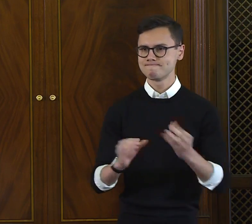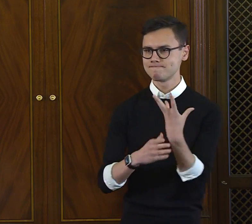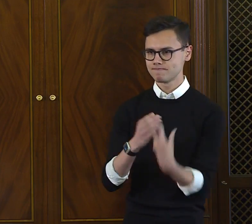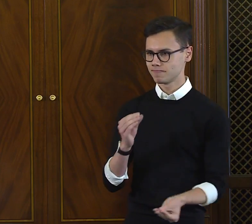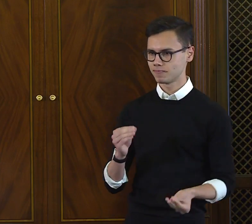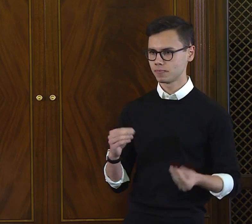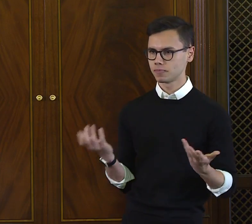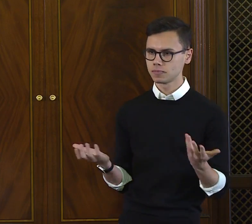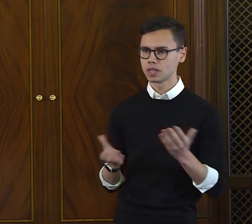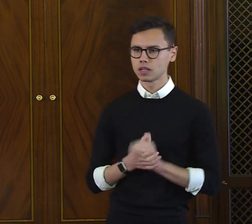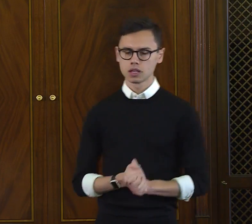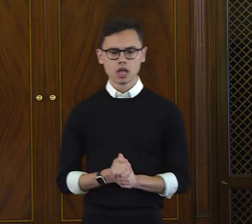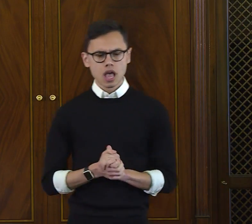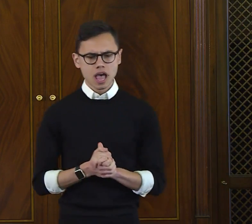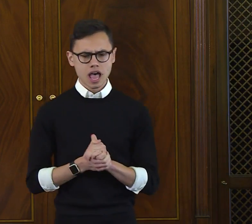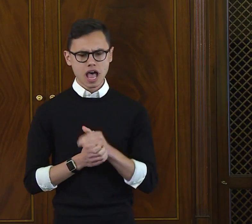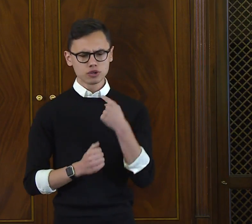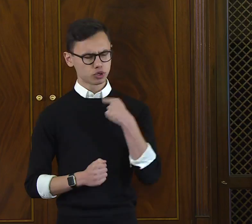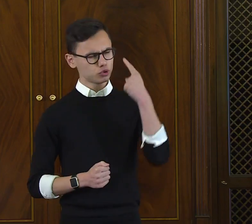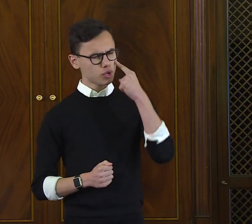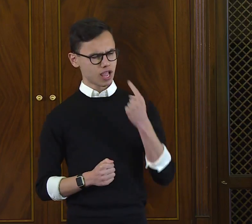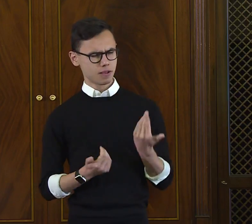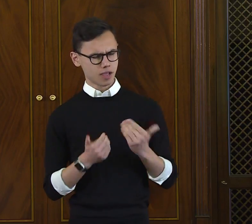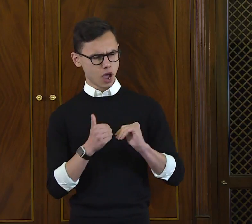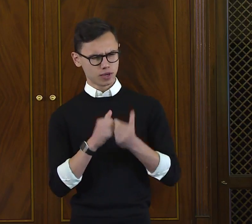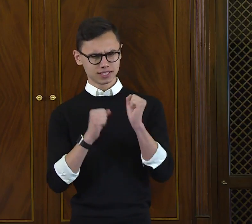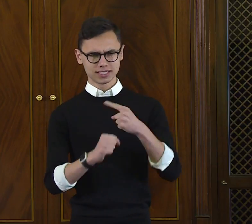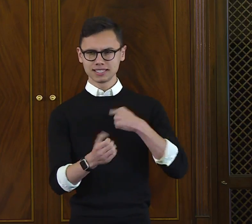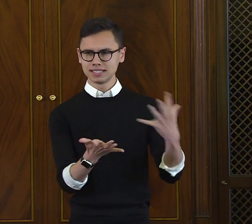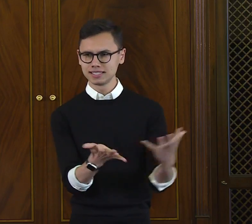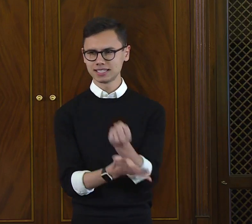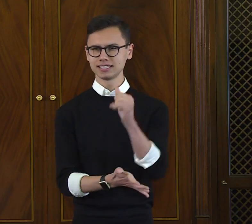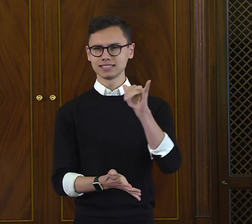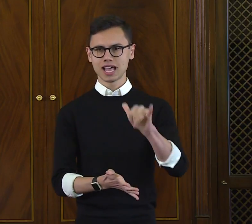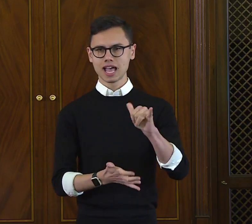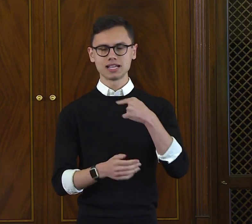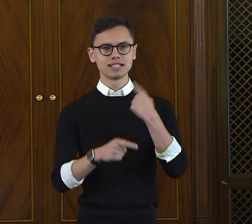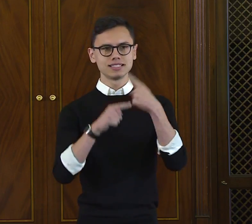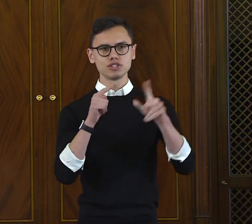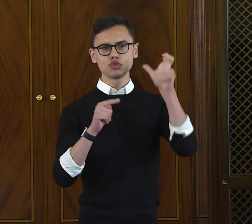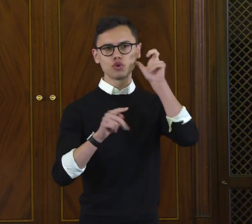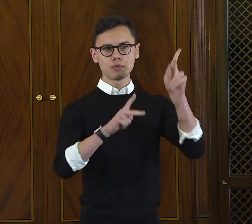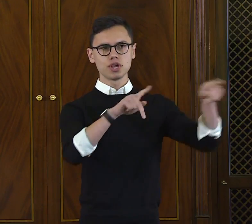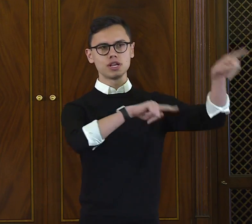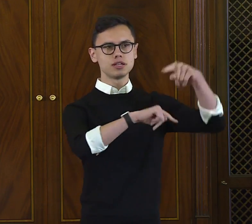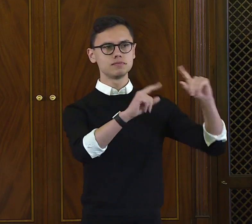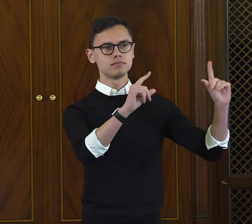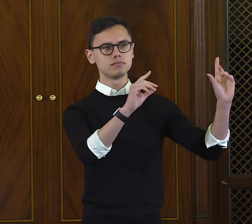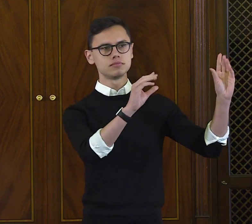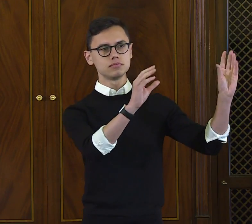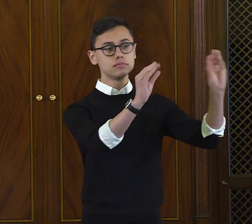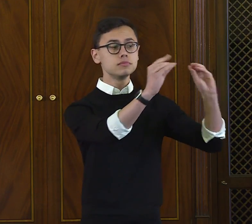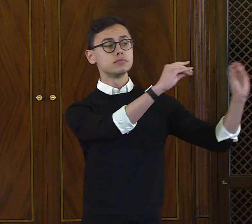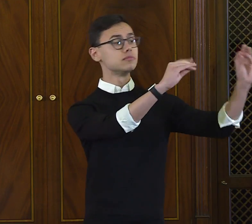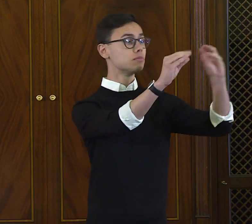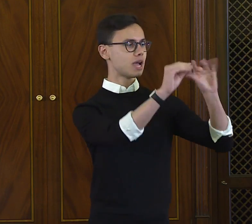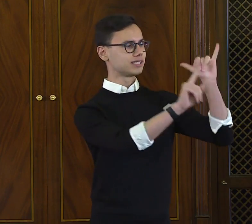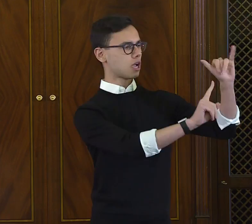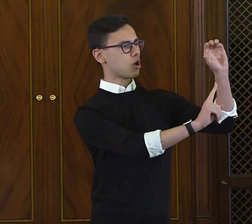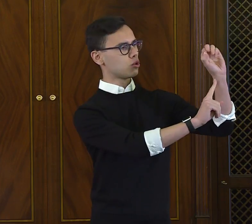that is so apparent in everyone's voice, both spoken and written. What I craved was to be able to express myself as authentically